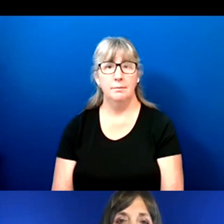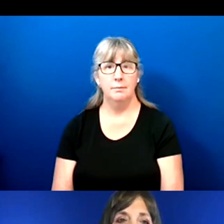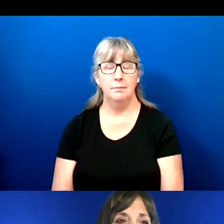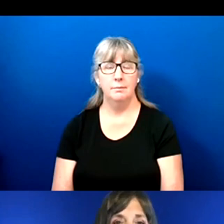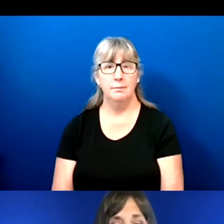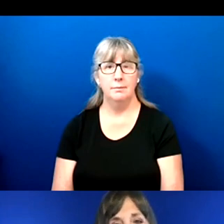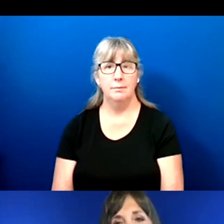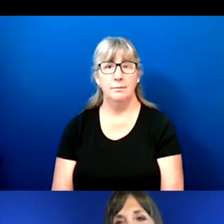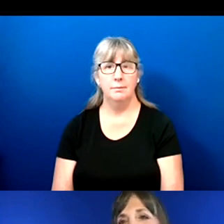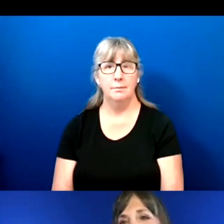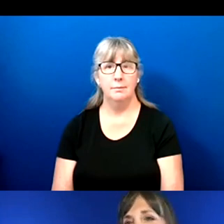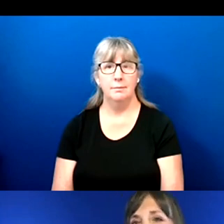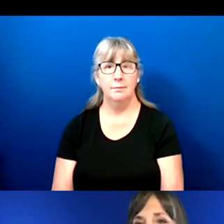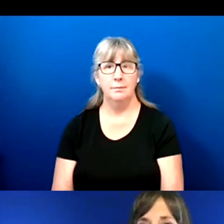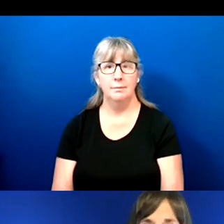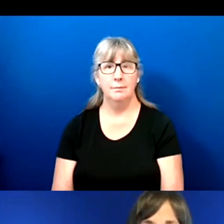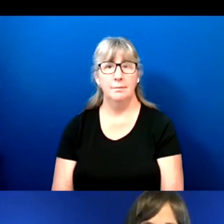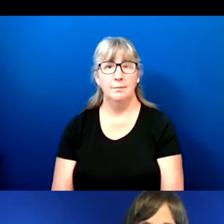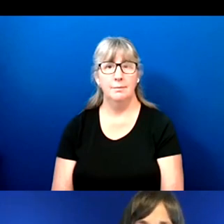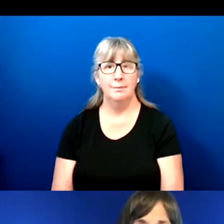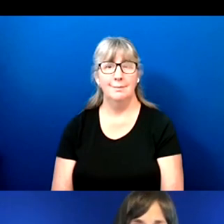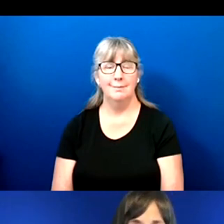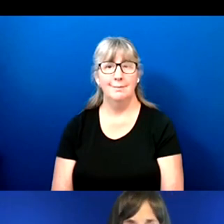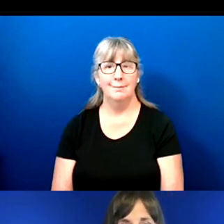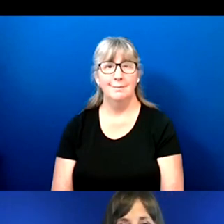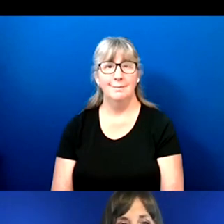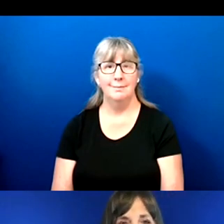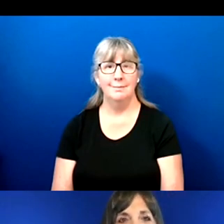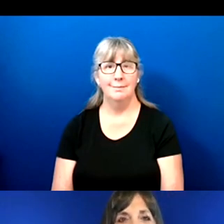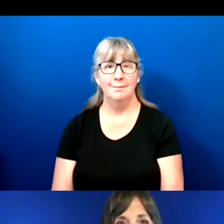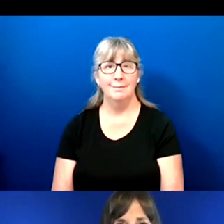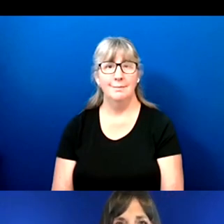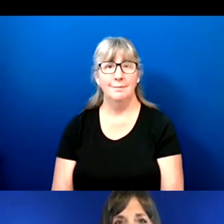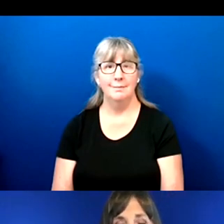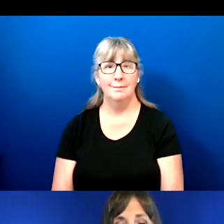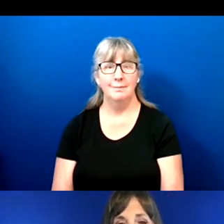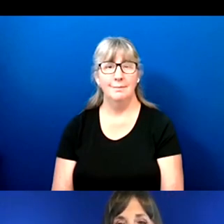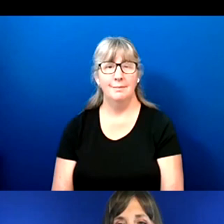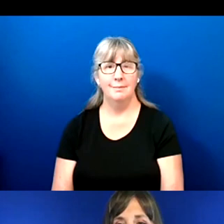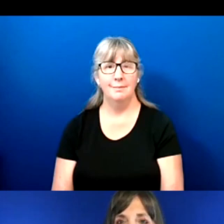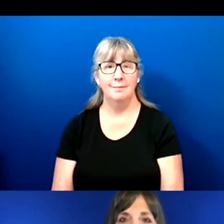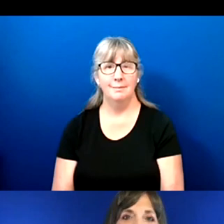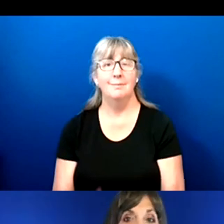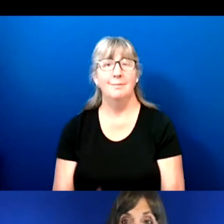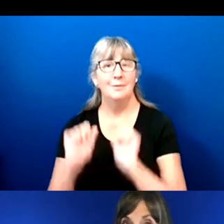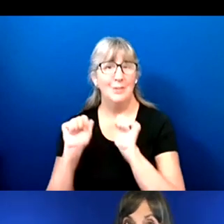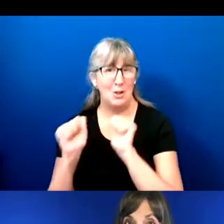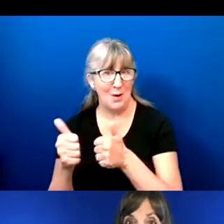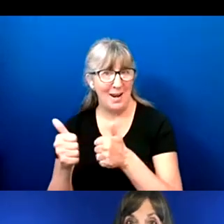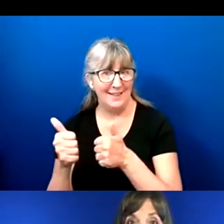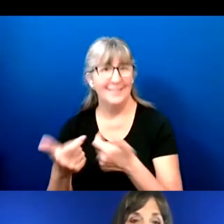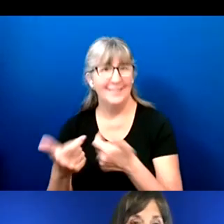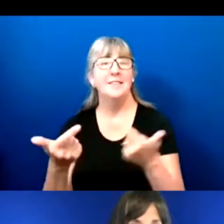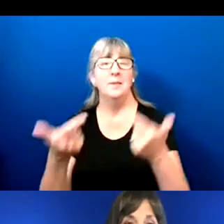I'm happy to be involved in this panel, thank you. Great.